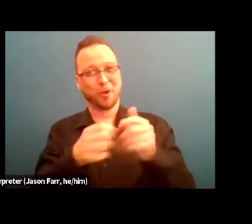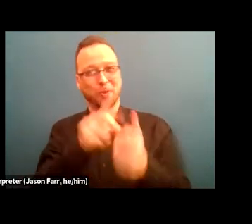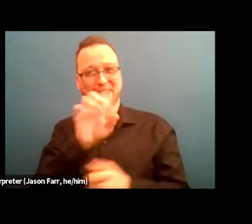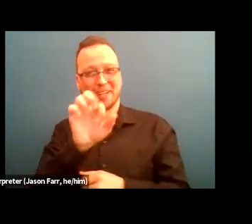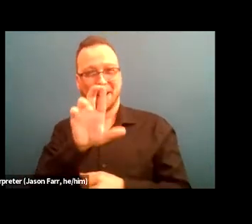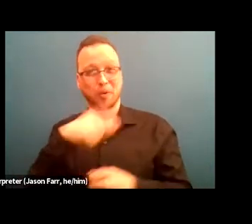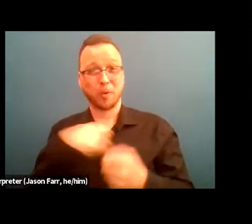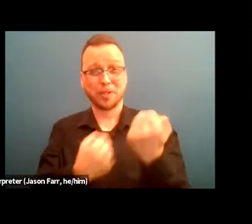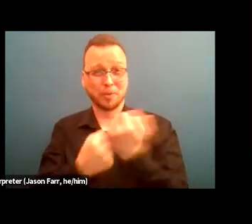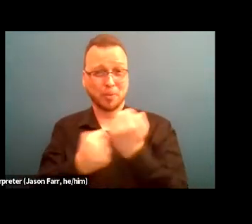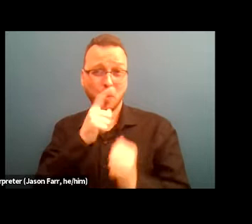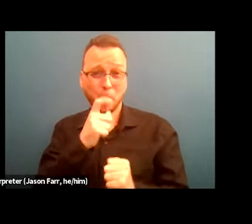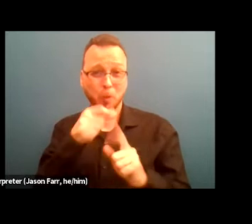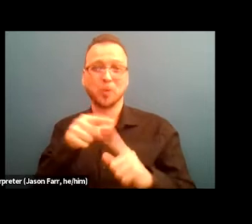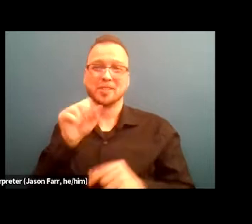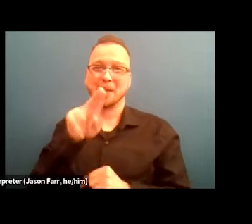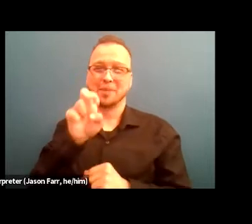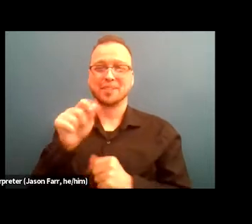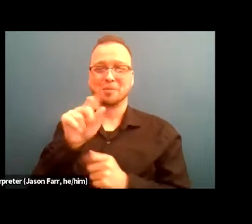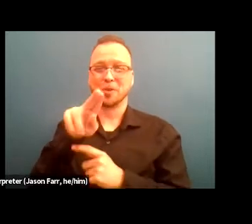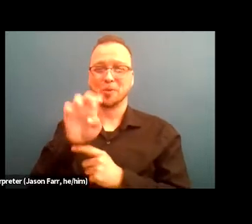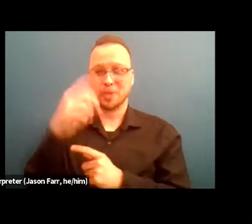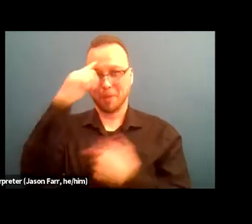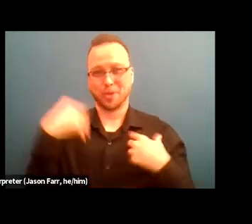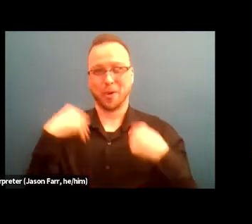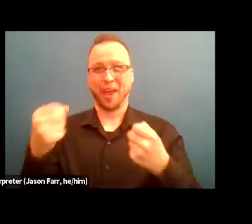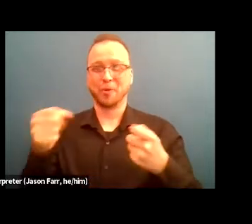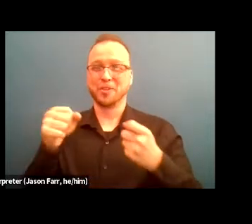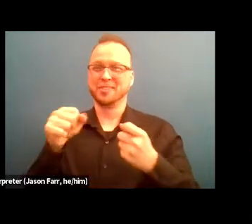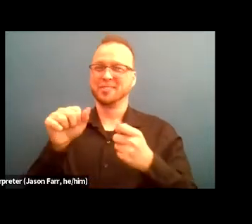and Mental Health Services Administration but the views expressed today aren't necessarily